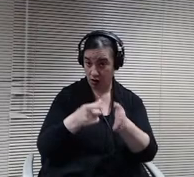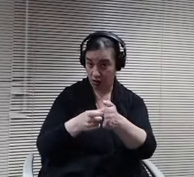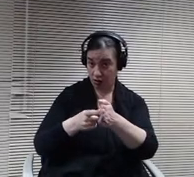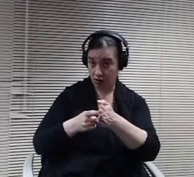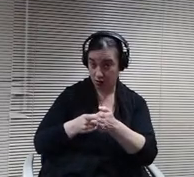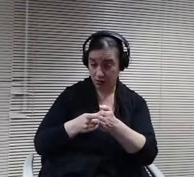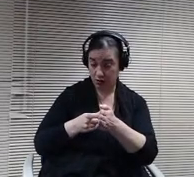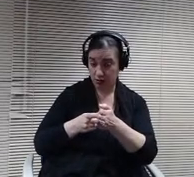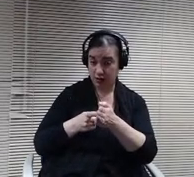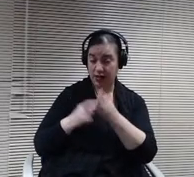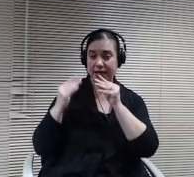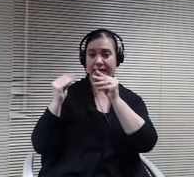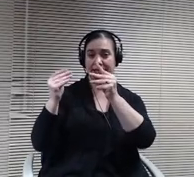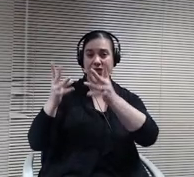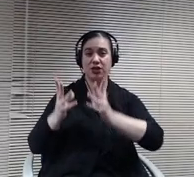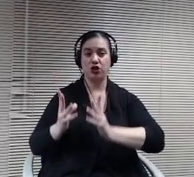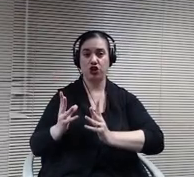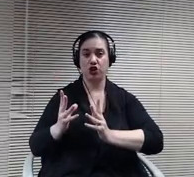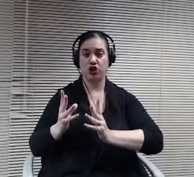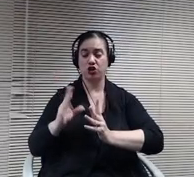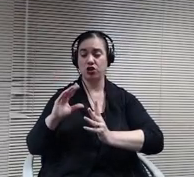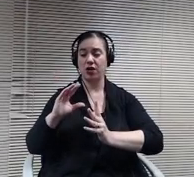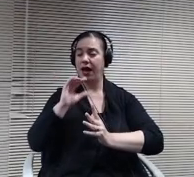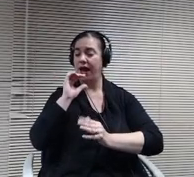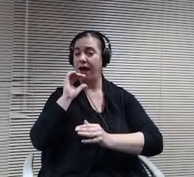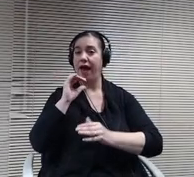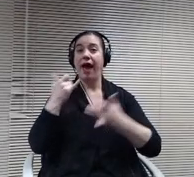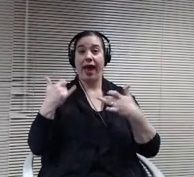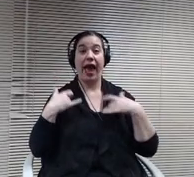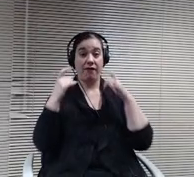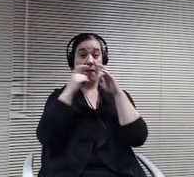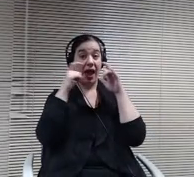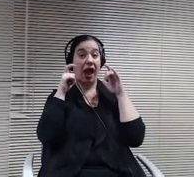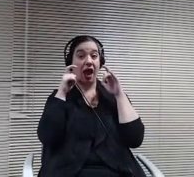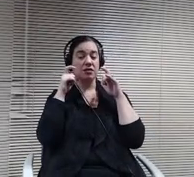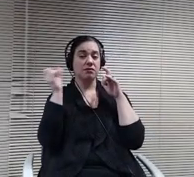not only mass as you have in your policy, but also Shields